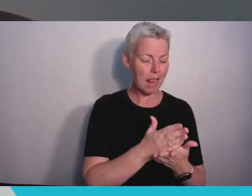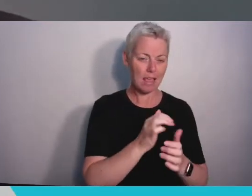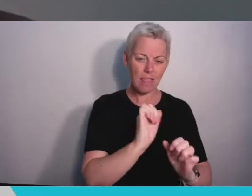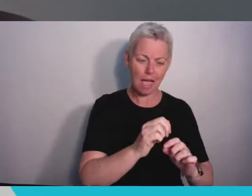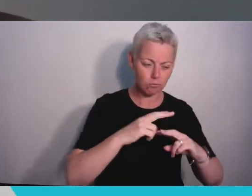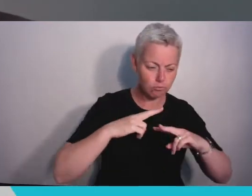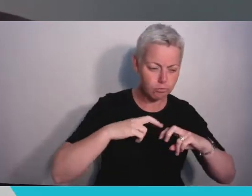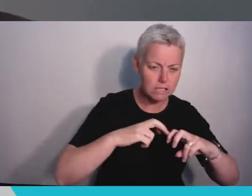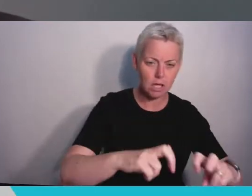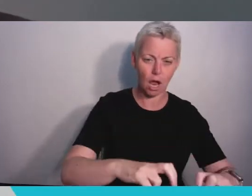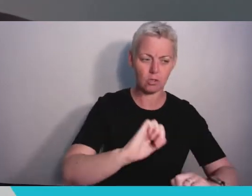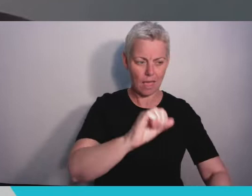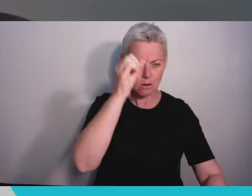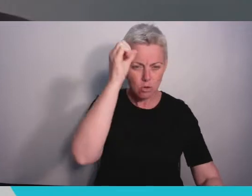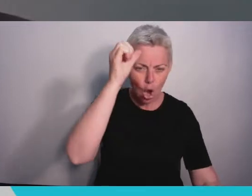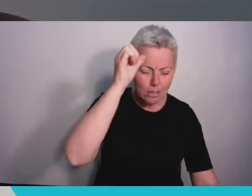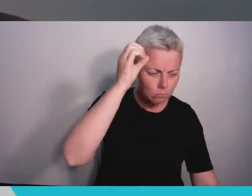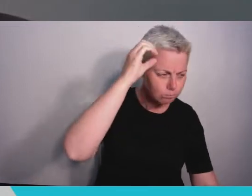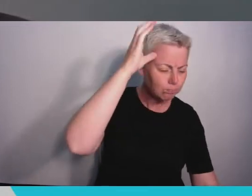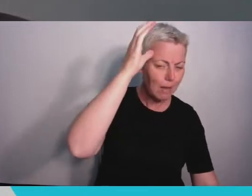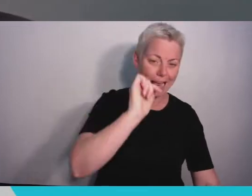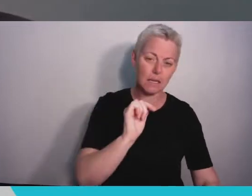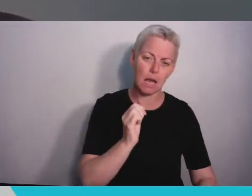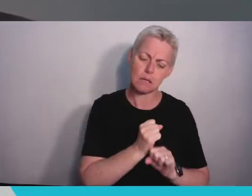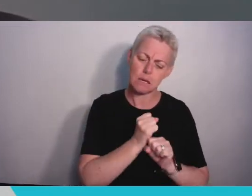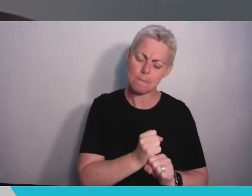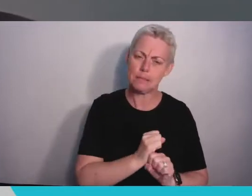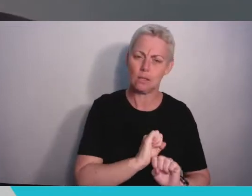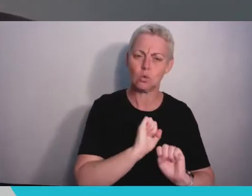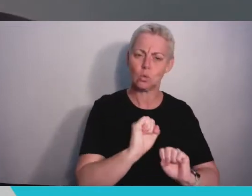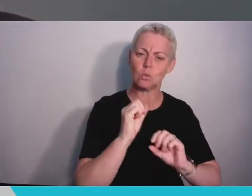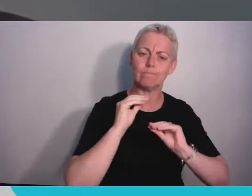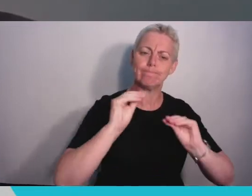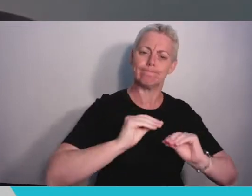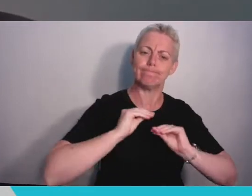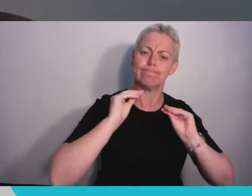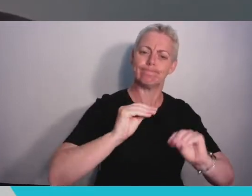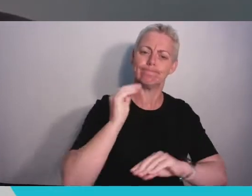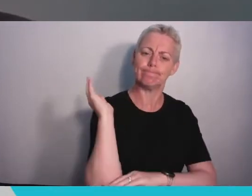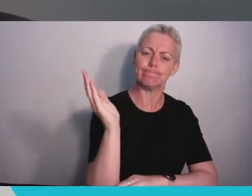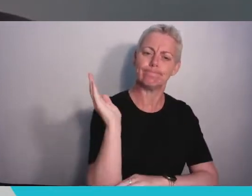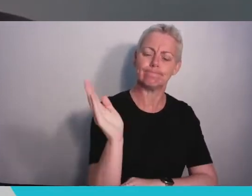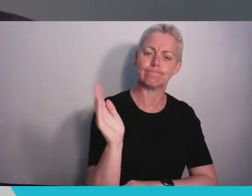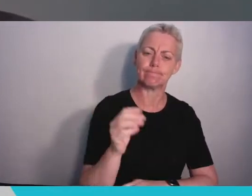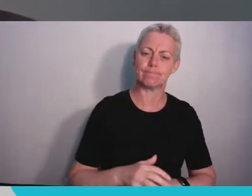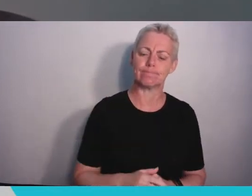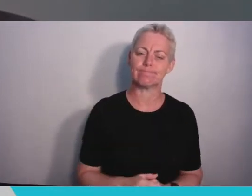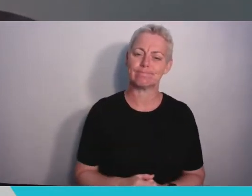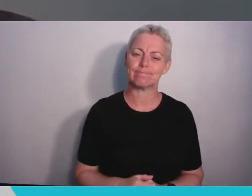committed to their teaching mission. As you know their efforts have been matched by equally